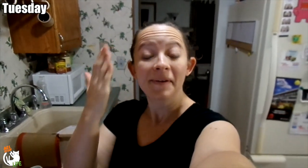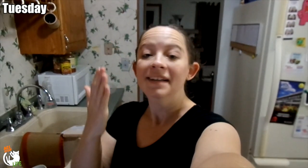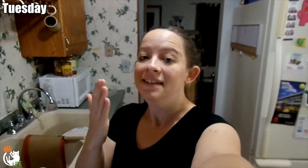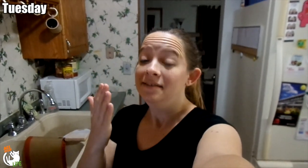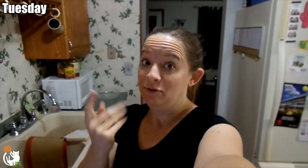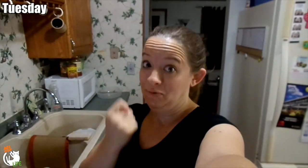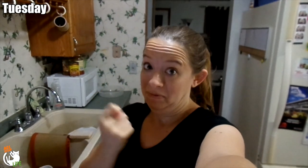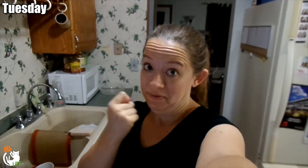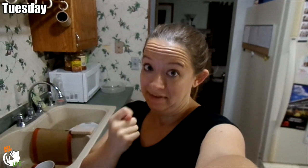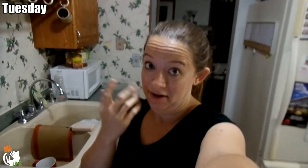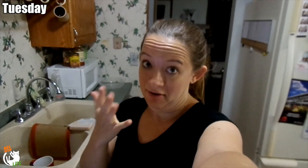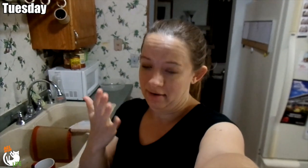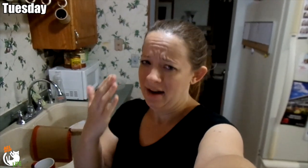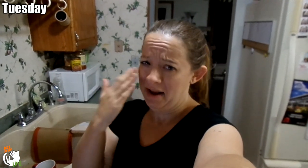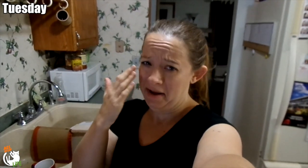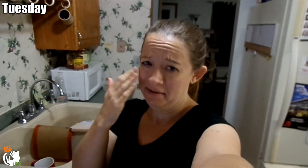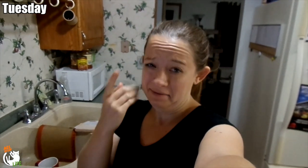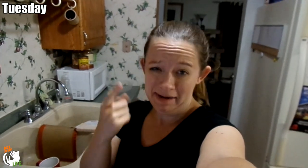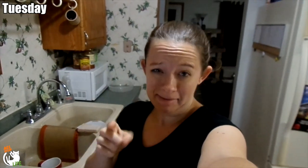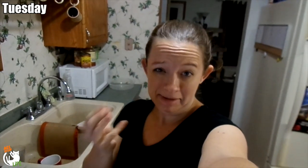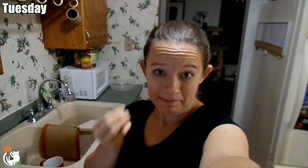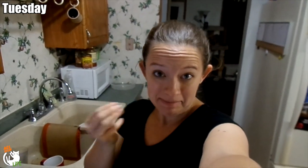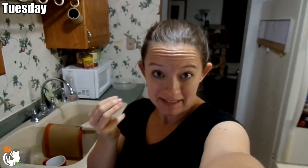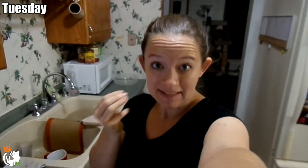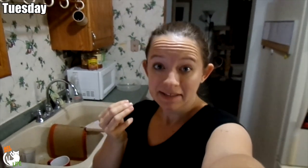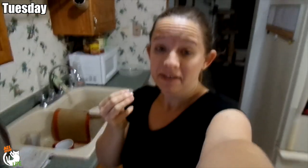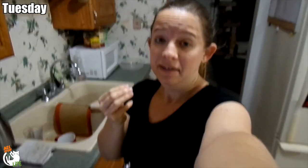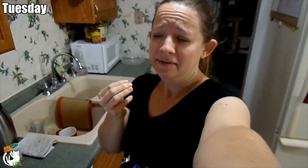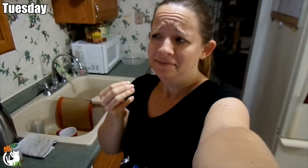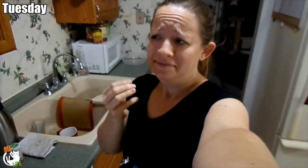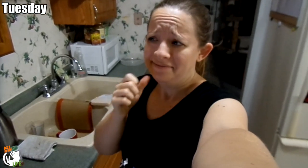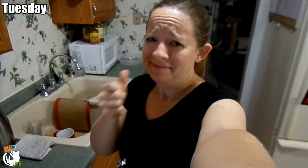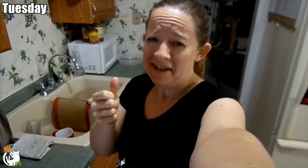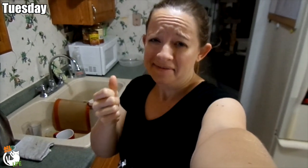Good morning! I know, it's Tuesday already and you're wondering what happened to Monday?